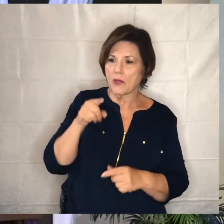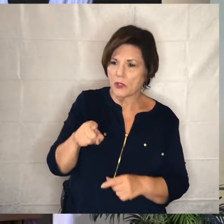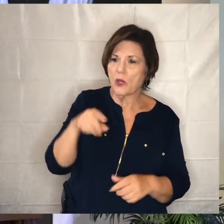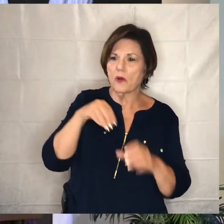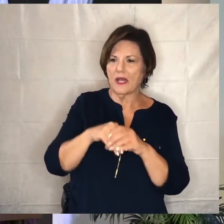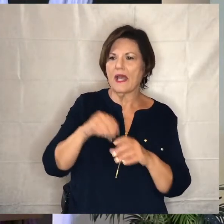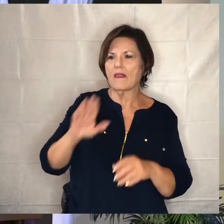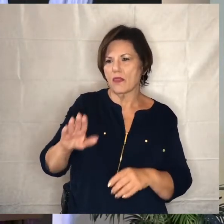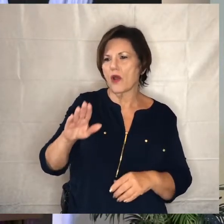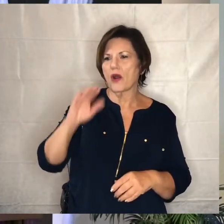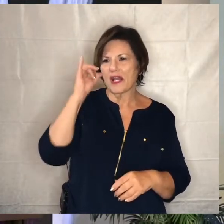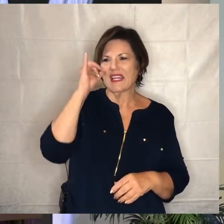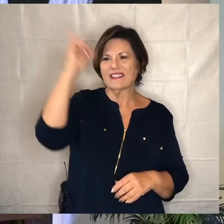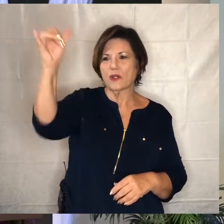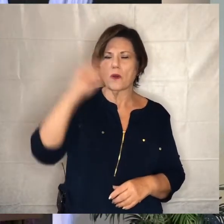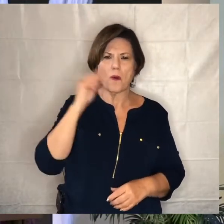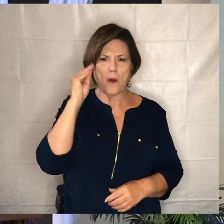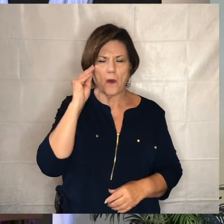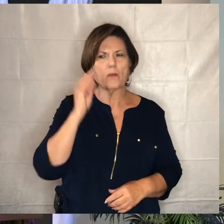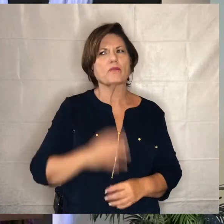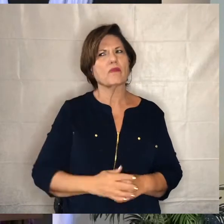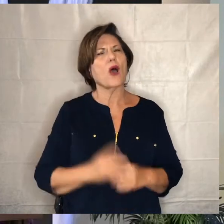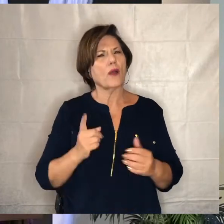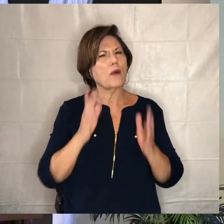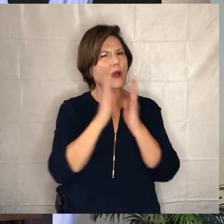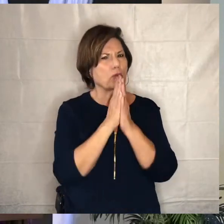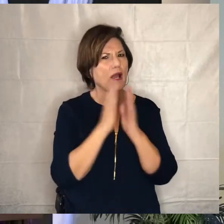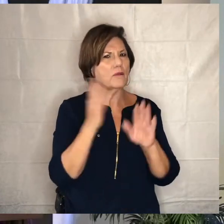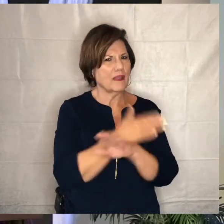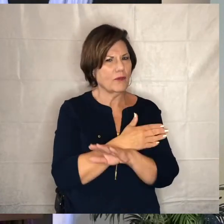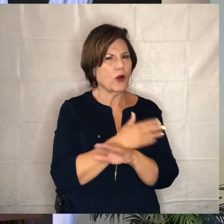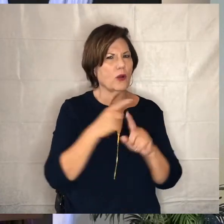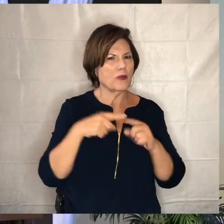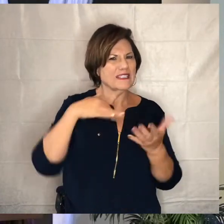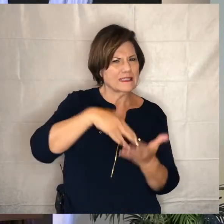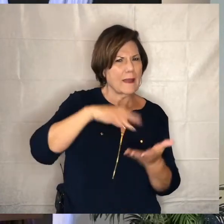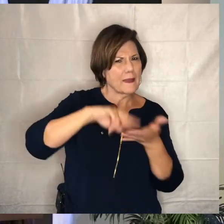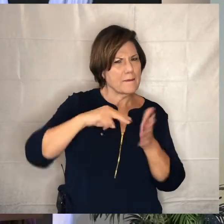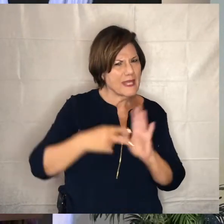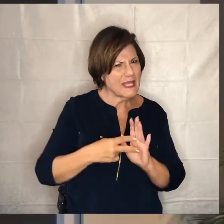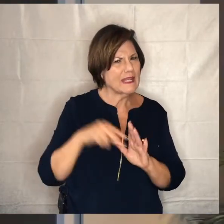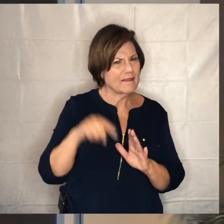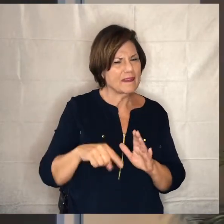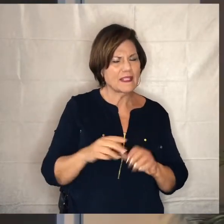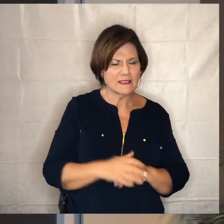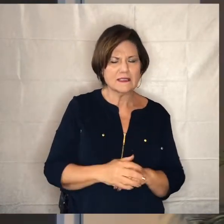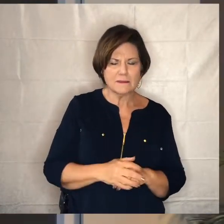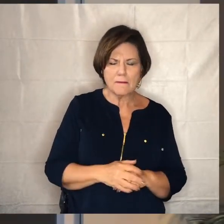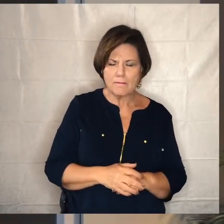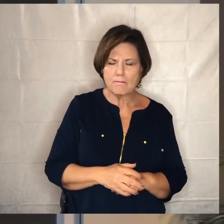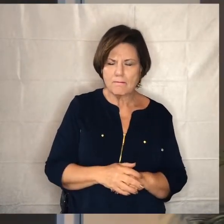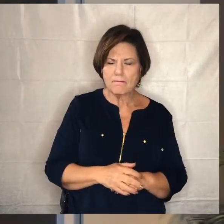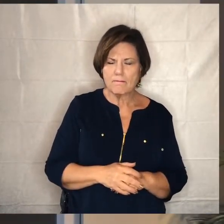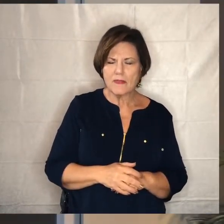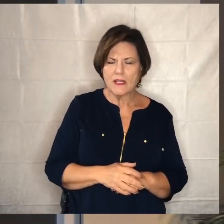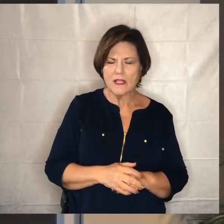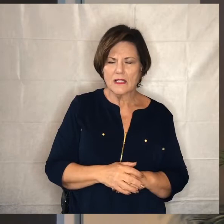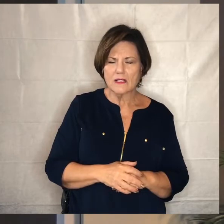homes let's take a moment and pray before we dig in lord as we uh continue to look at the